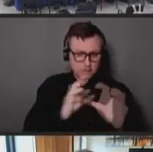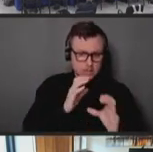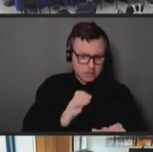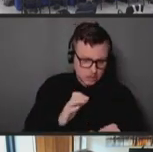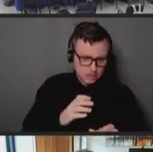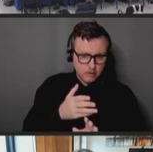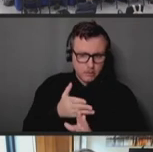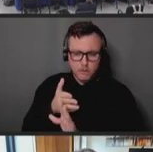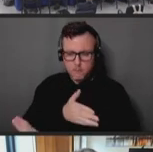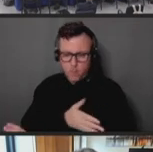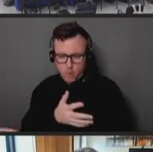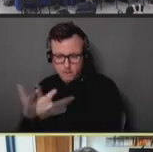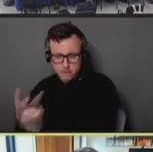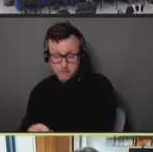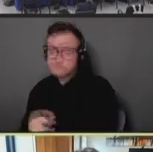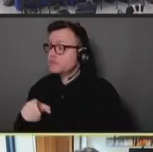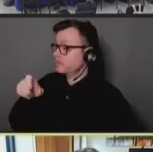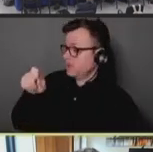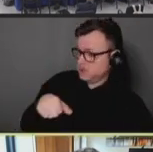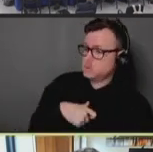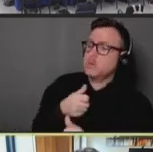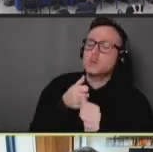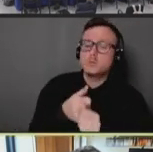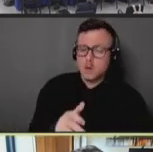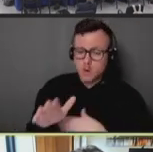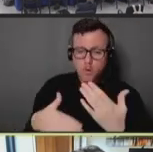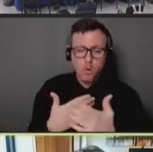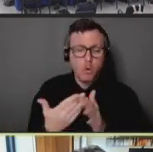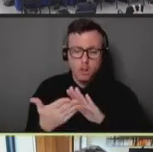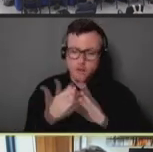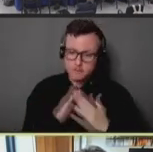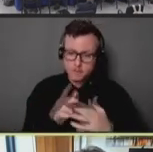Ashwin Vasan: Yeah, we tracked all of our community -- we -- during COVID,